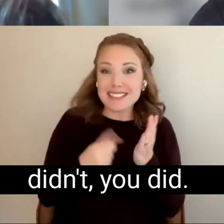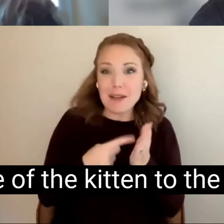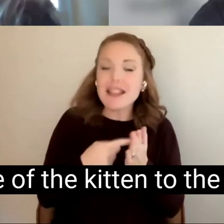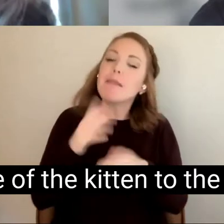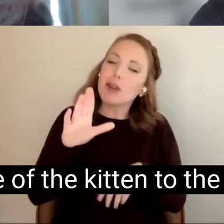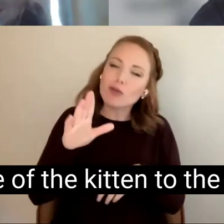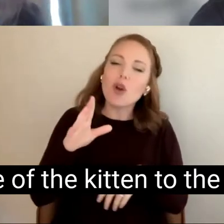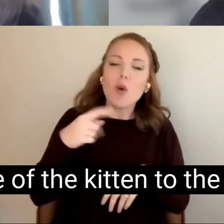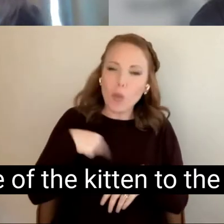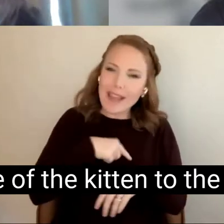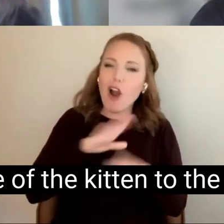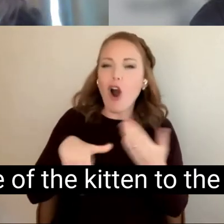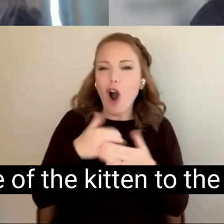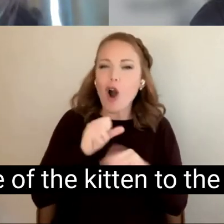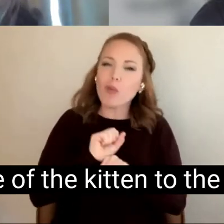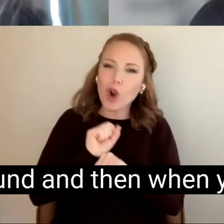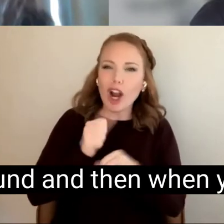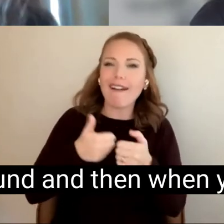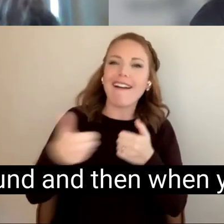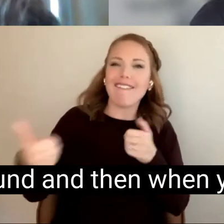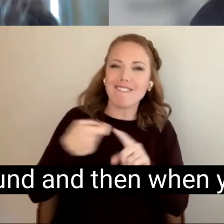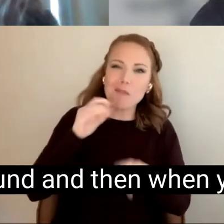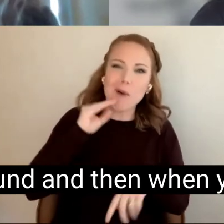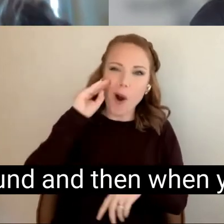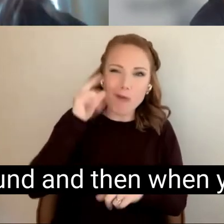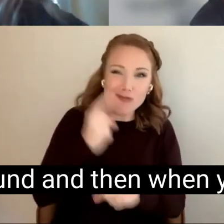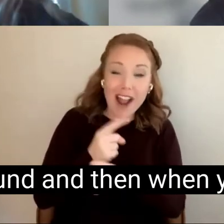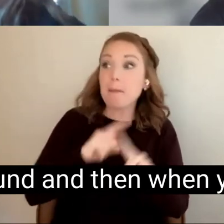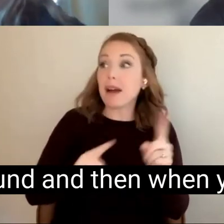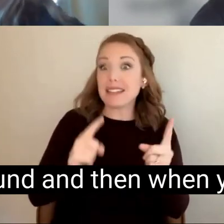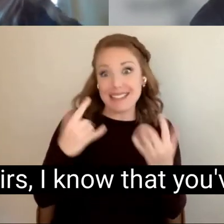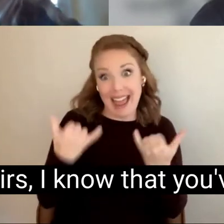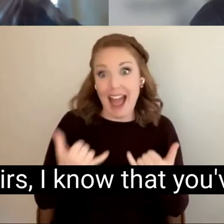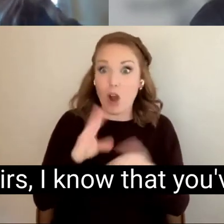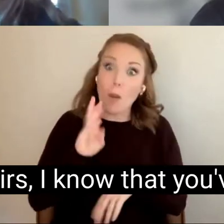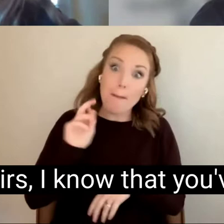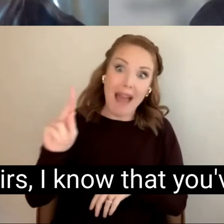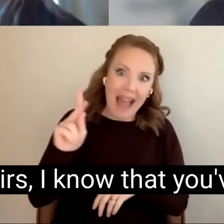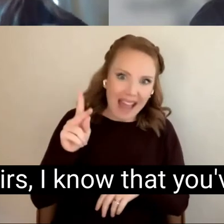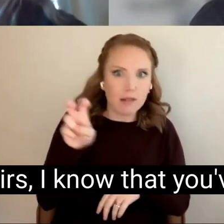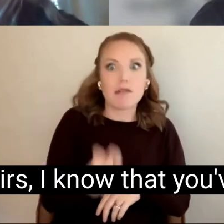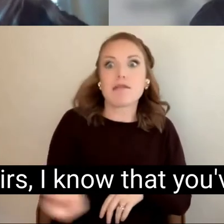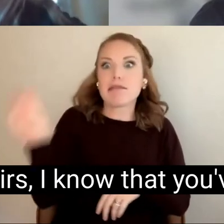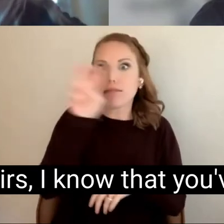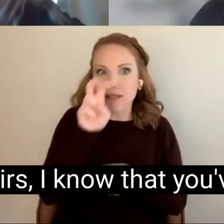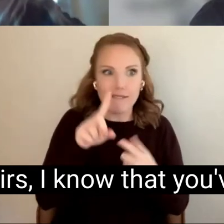But some of the kitten to the office or getting around and then when you need to make repairs, I know that you've made a